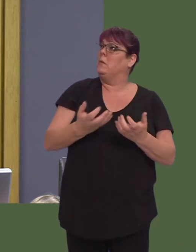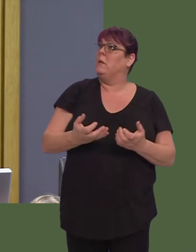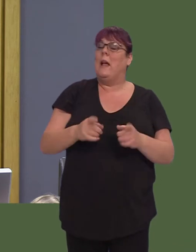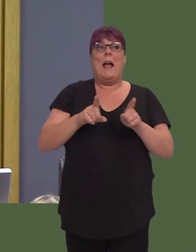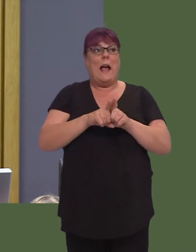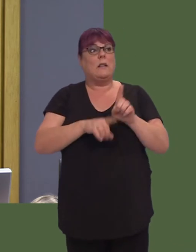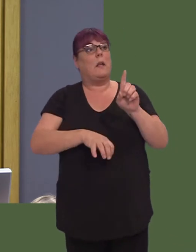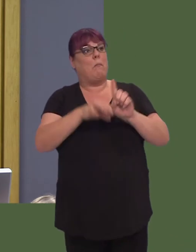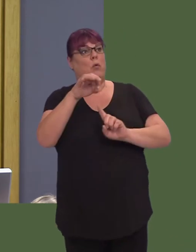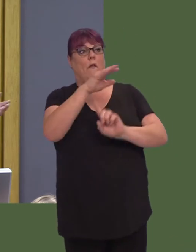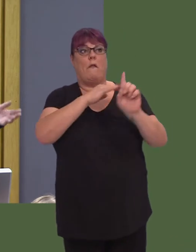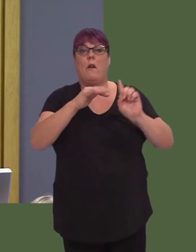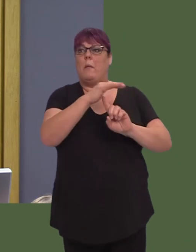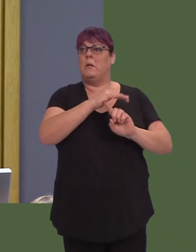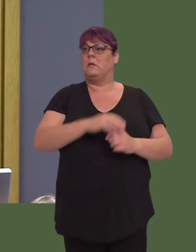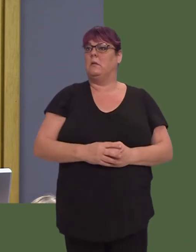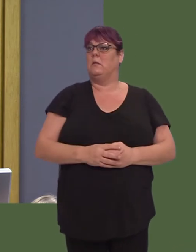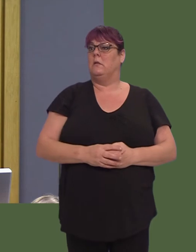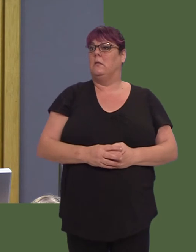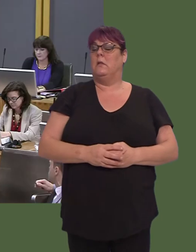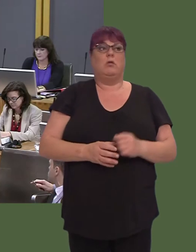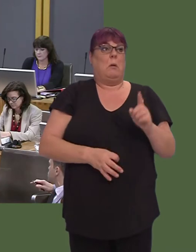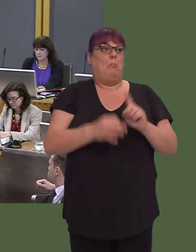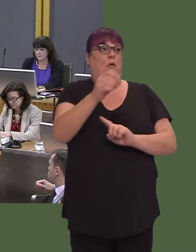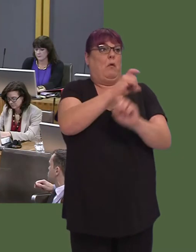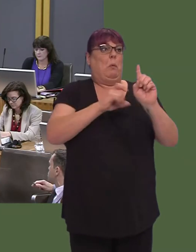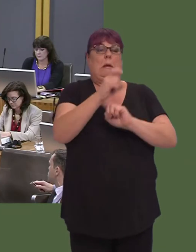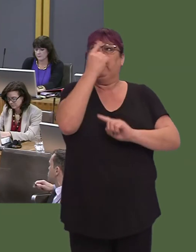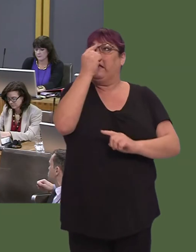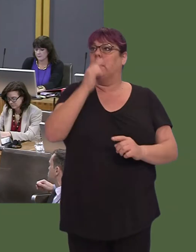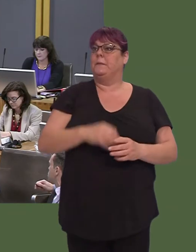and improve things generally? Carwyn Jones AM: Well, I believe this will take legislation, because we knowóand many